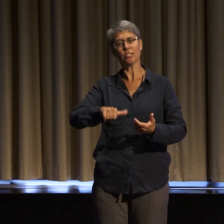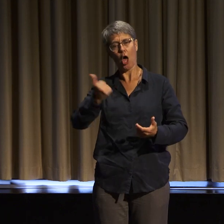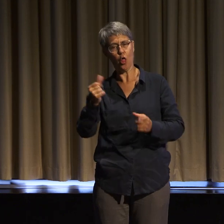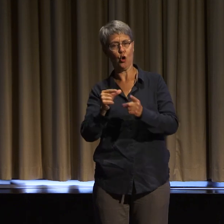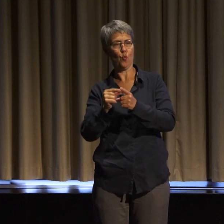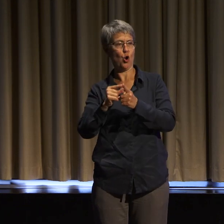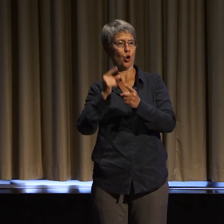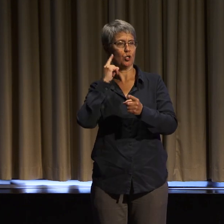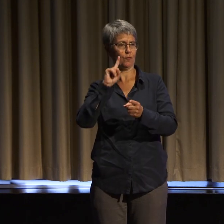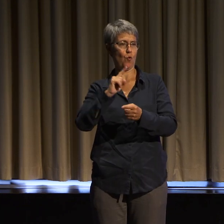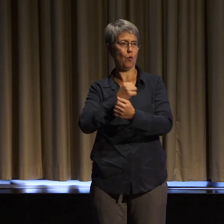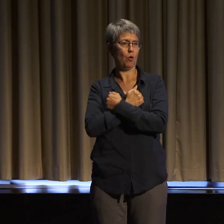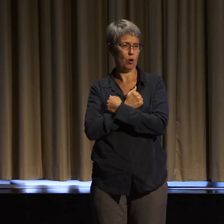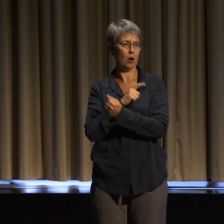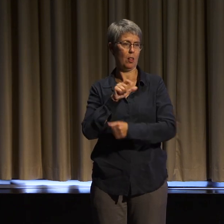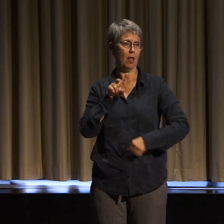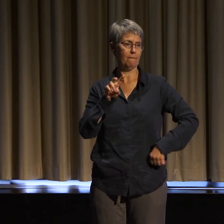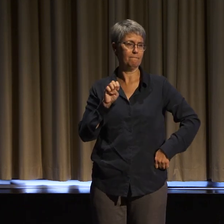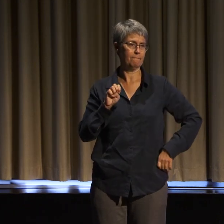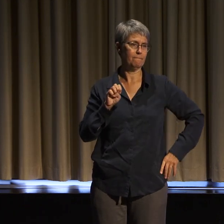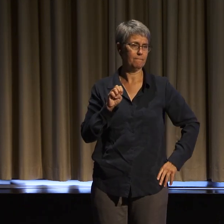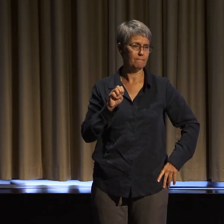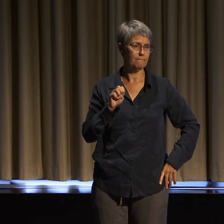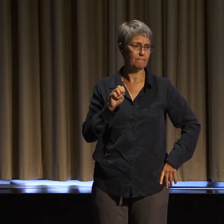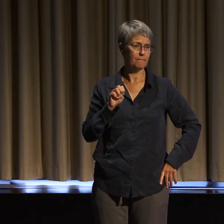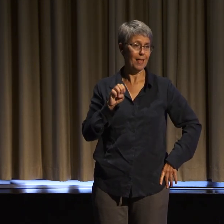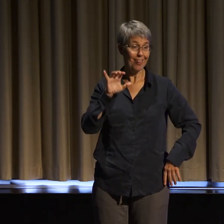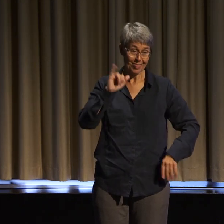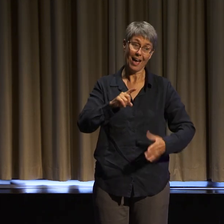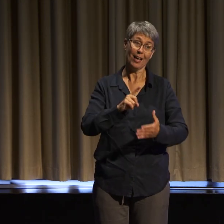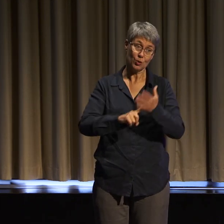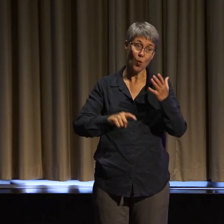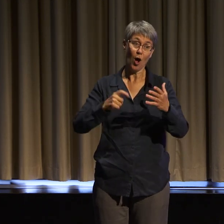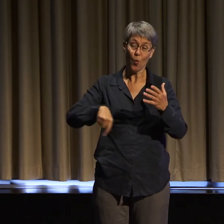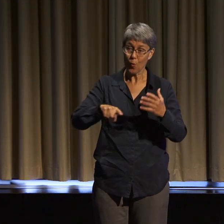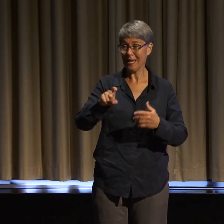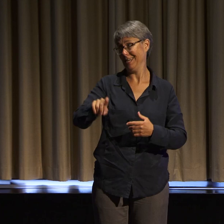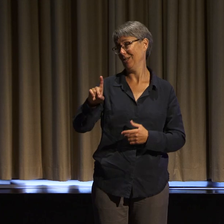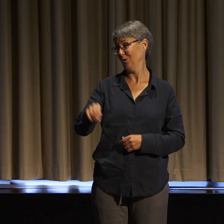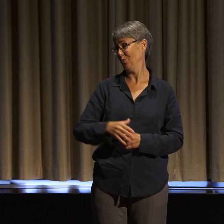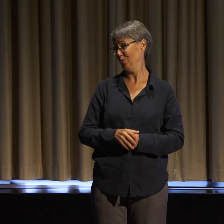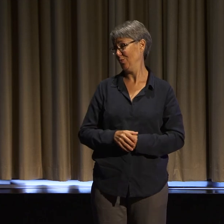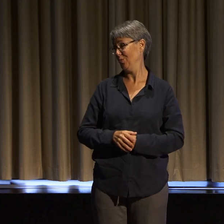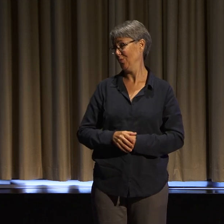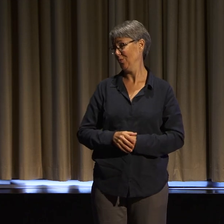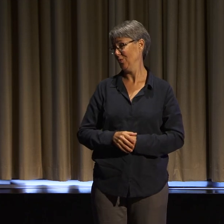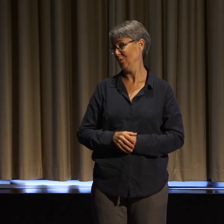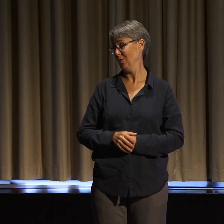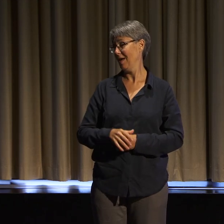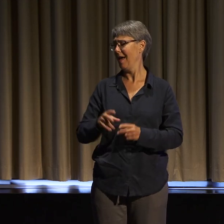is, in itself, simply a practice of love, and it's one of the deepest and most profound practices of love